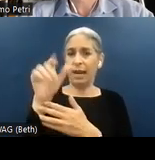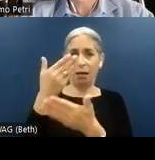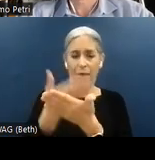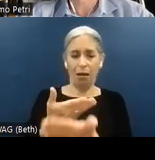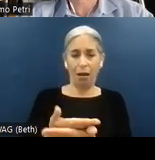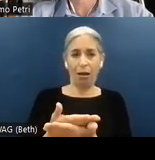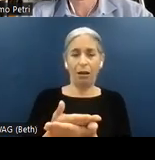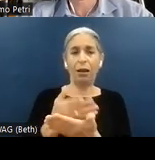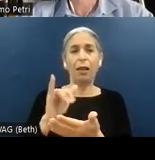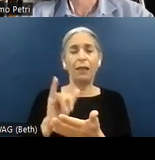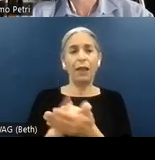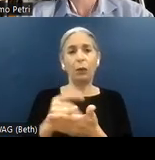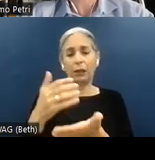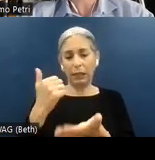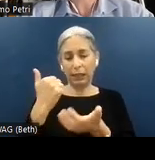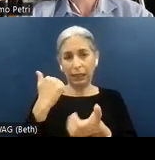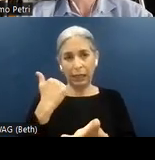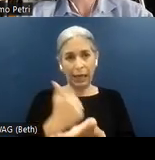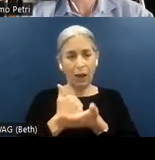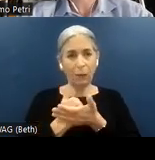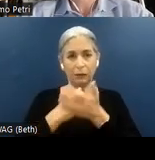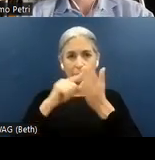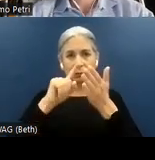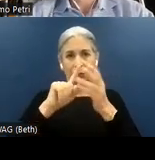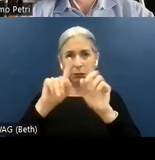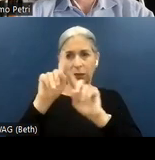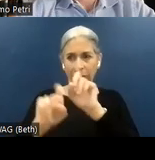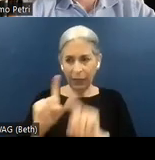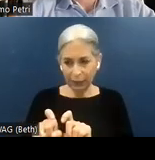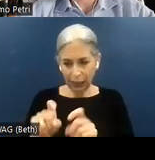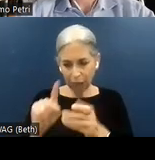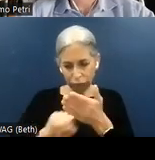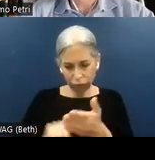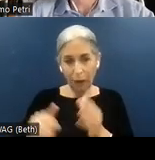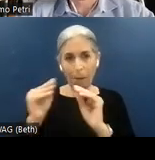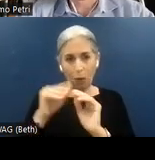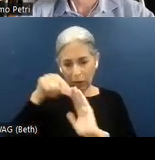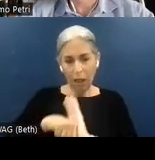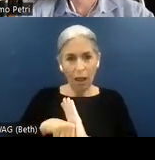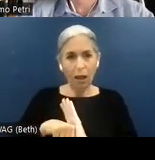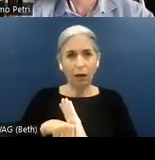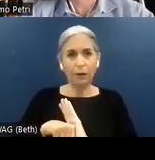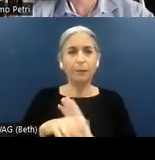for further investigation. In summary, an in-use audit is an evaluation